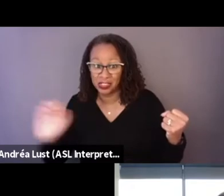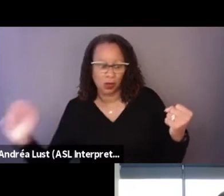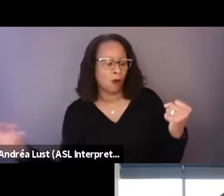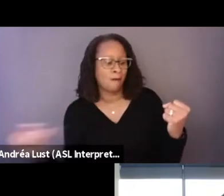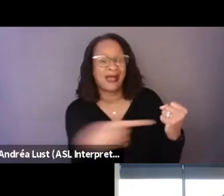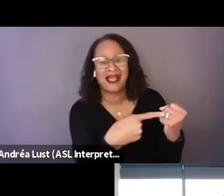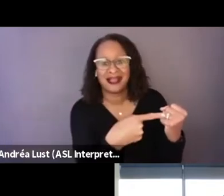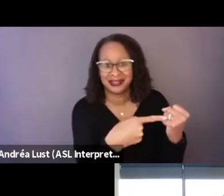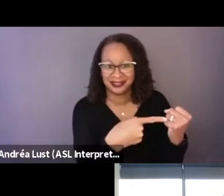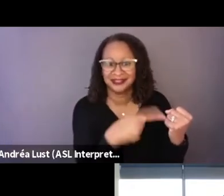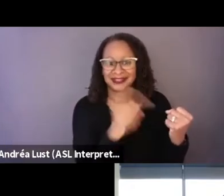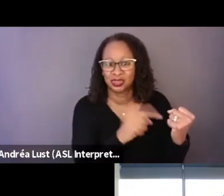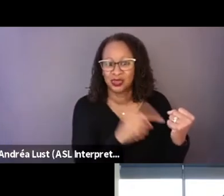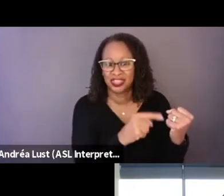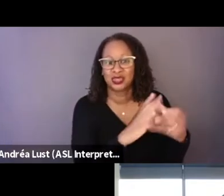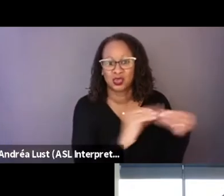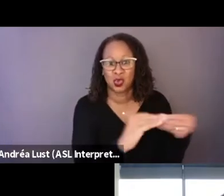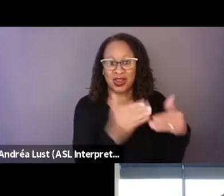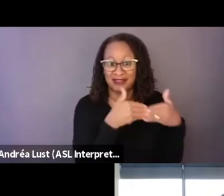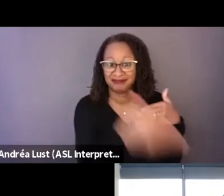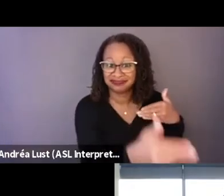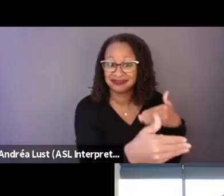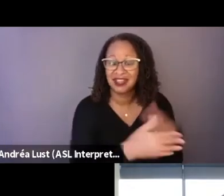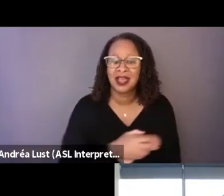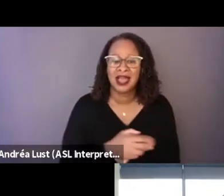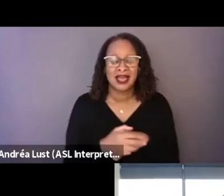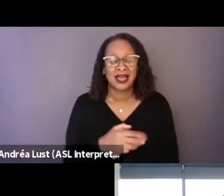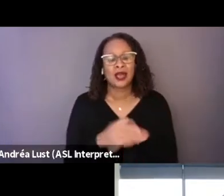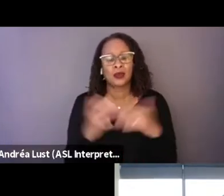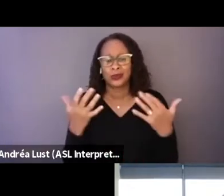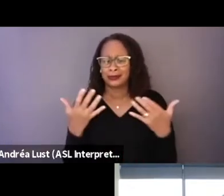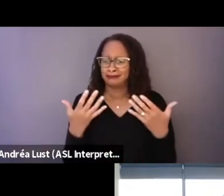So that was very much something that we played around with the editing.